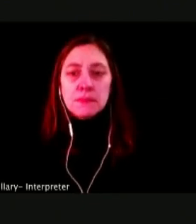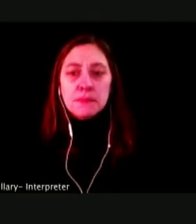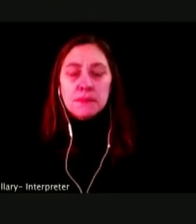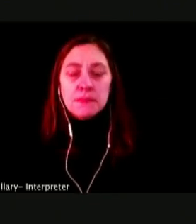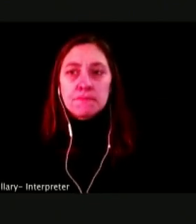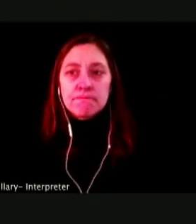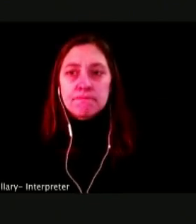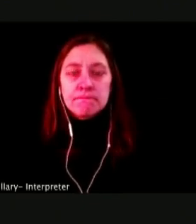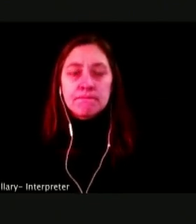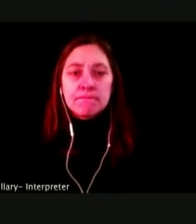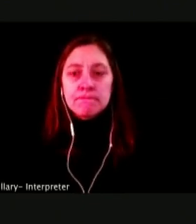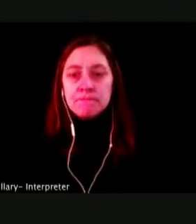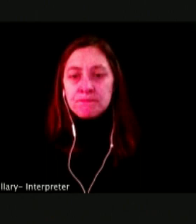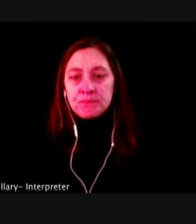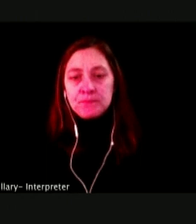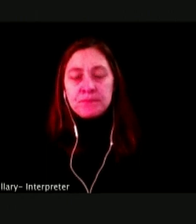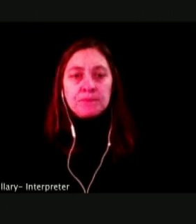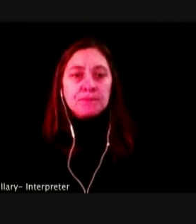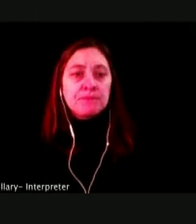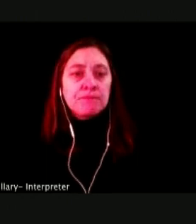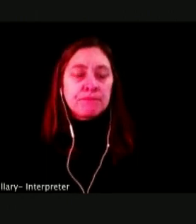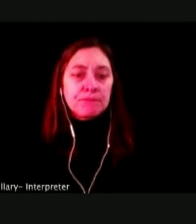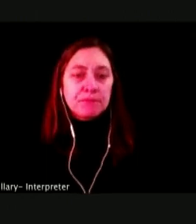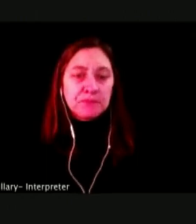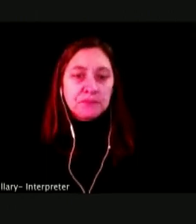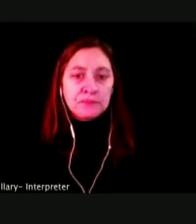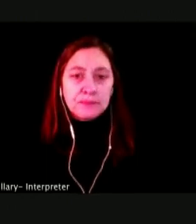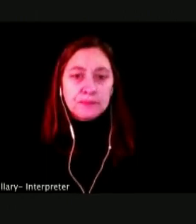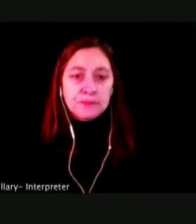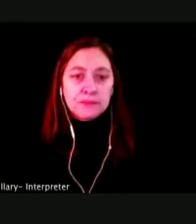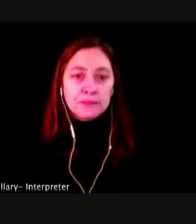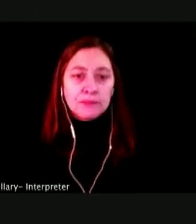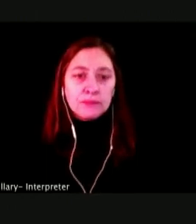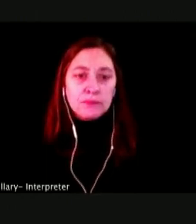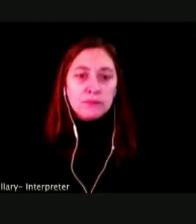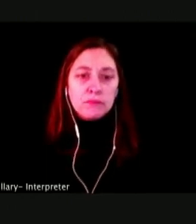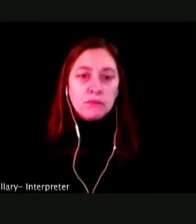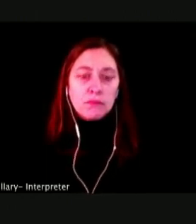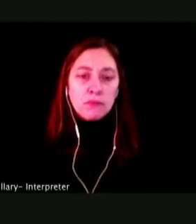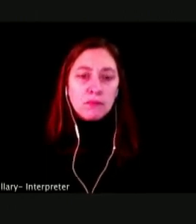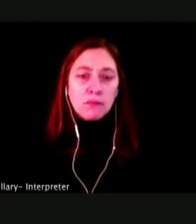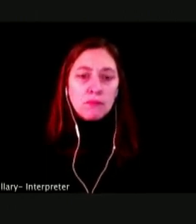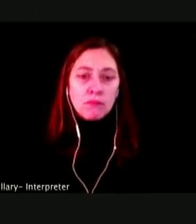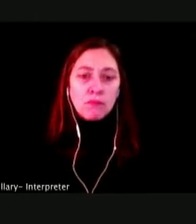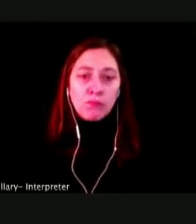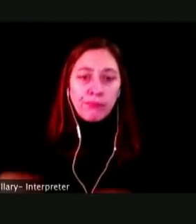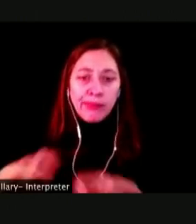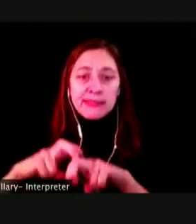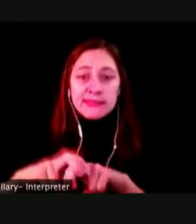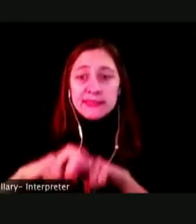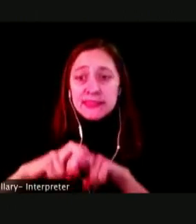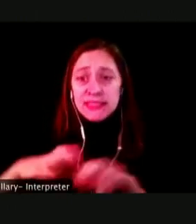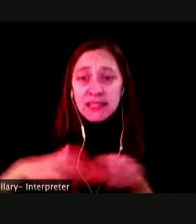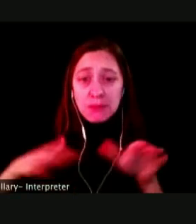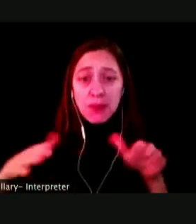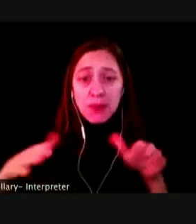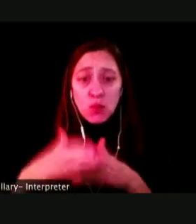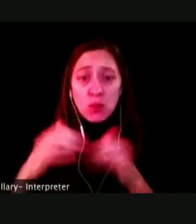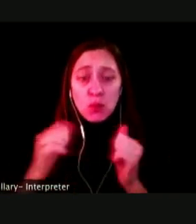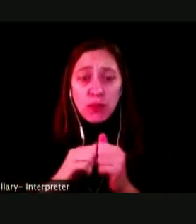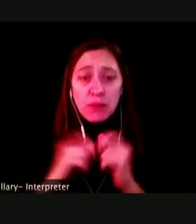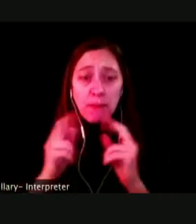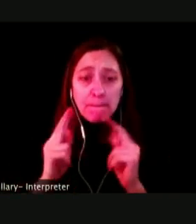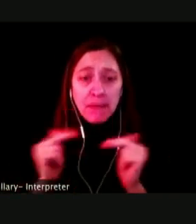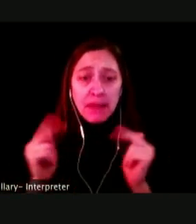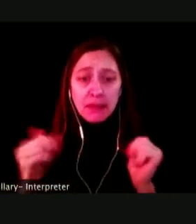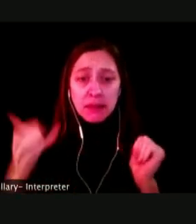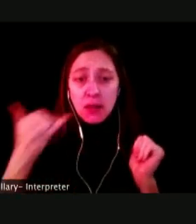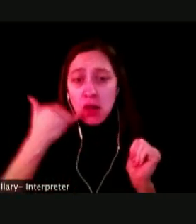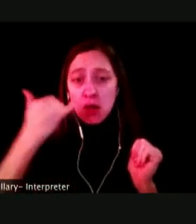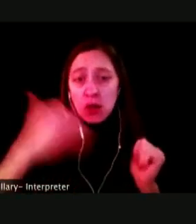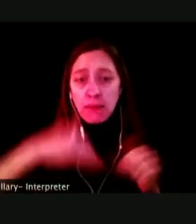YOU SECRETS CONTAIN TOXIC CHEMICALS SUCH AS NICOTINE.